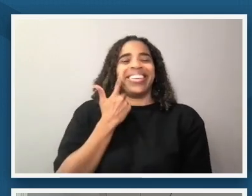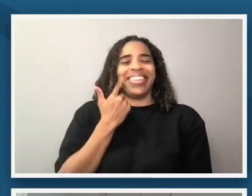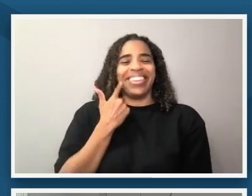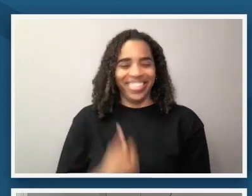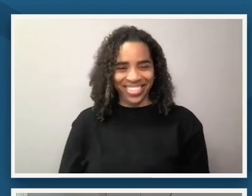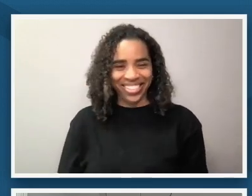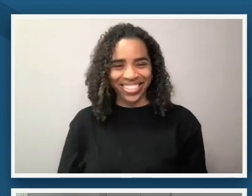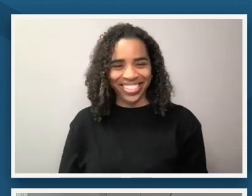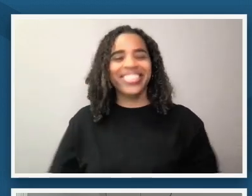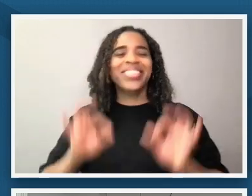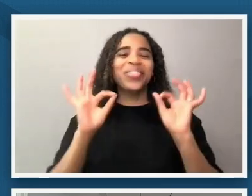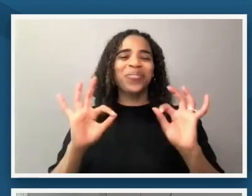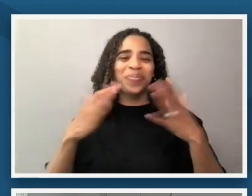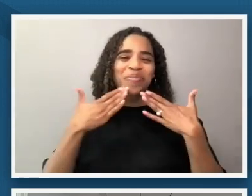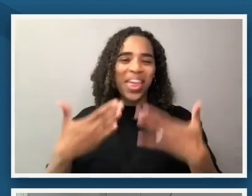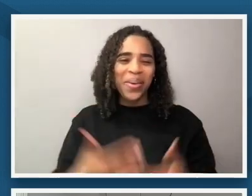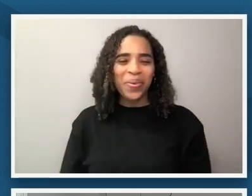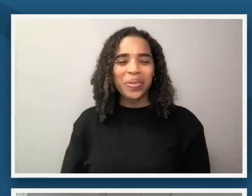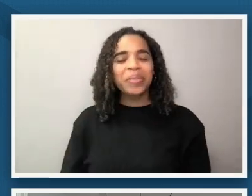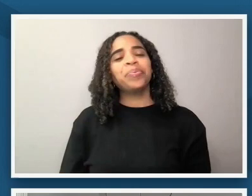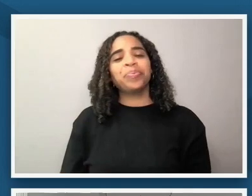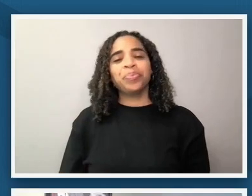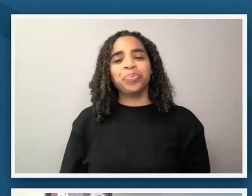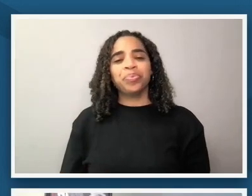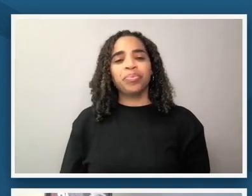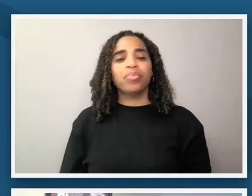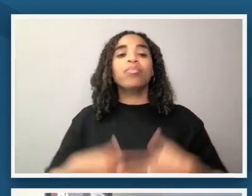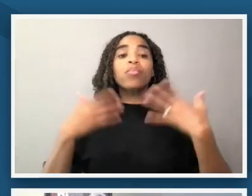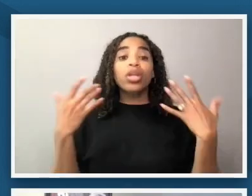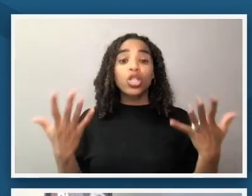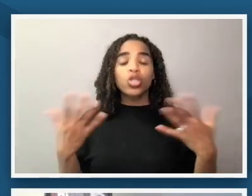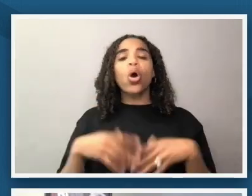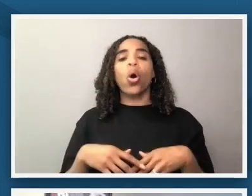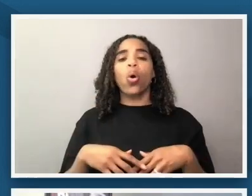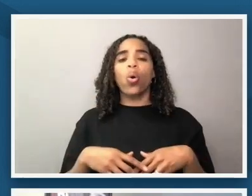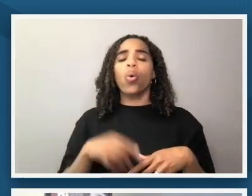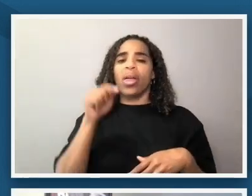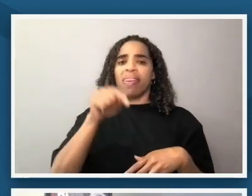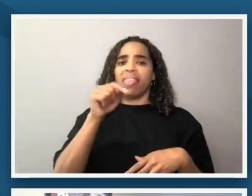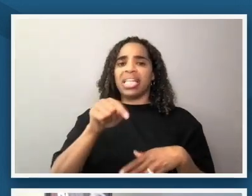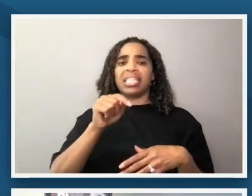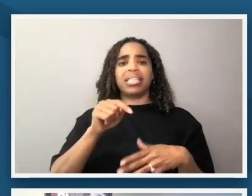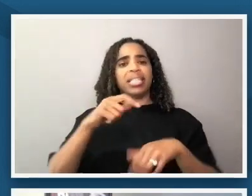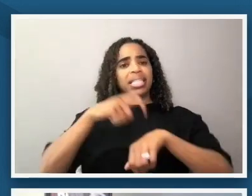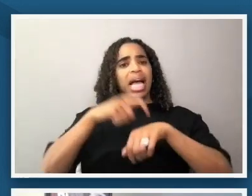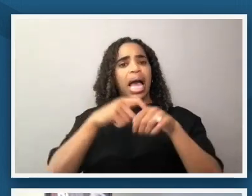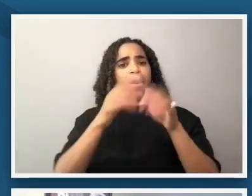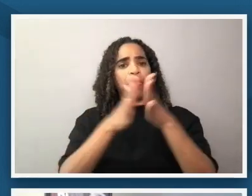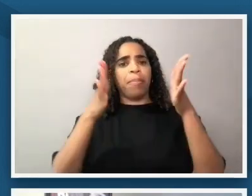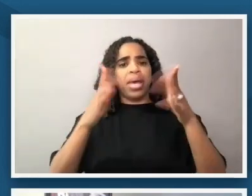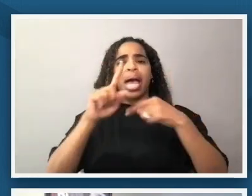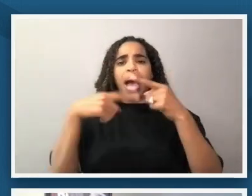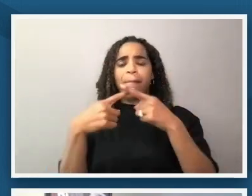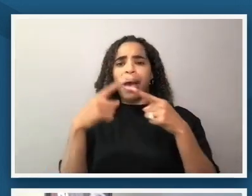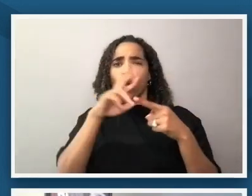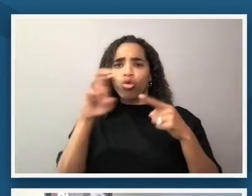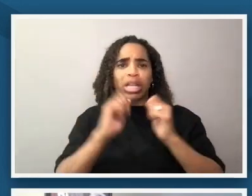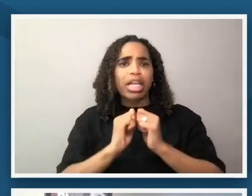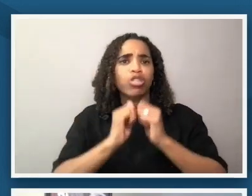thank you so the era of reconstruction was a time